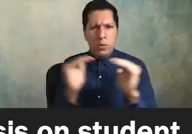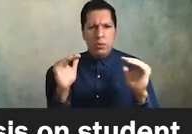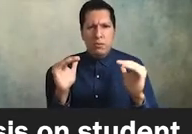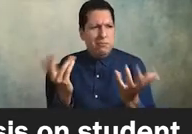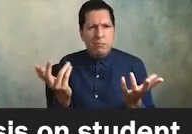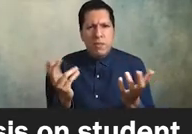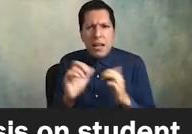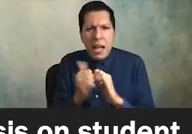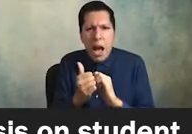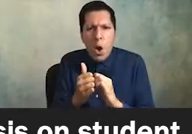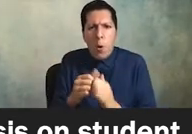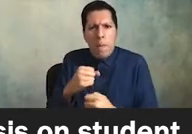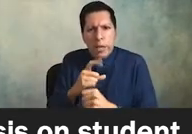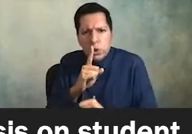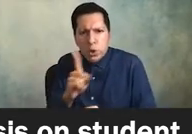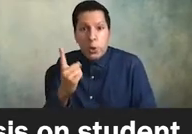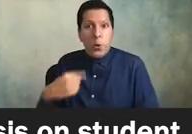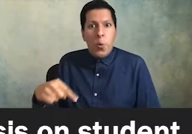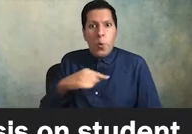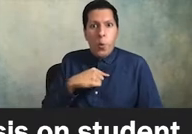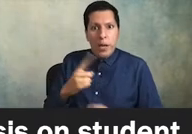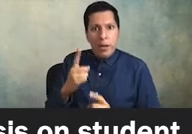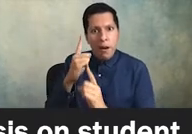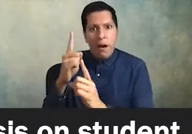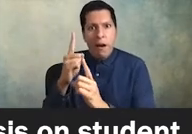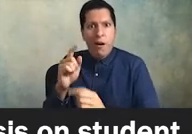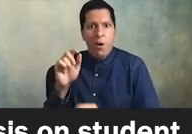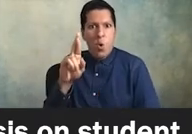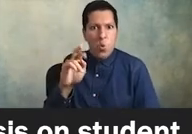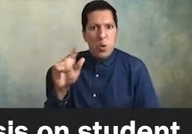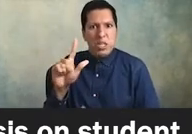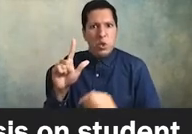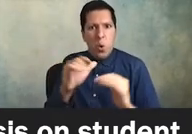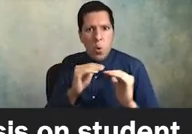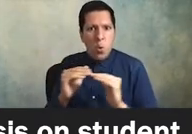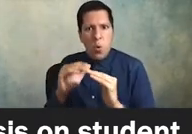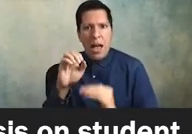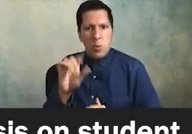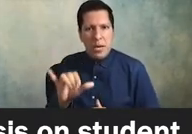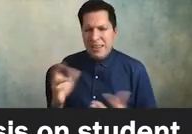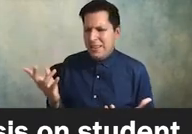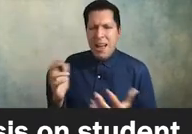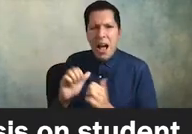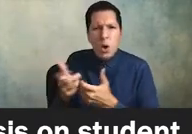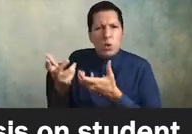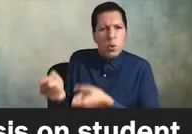they going to ensure that we achieve racial equity how are they going to help us create an inclusive